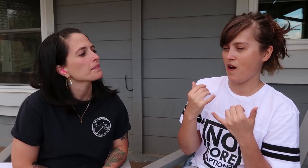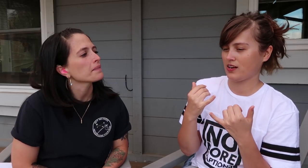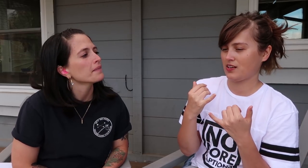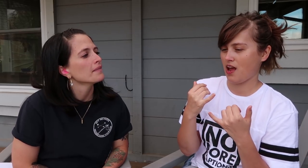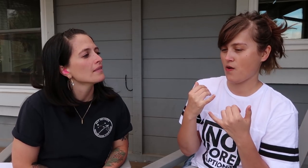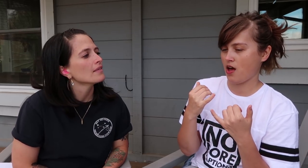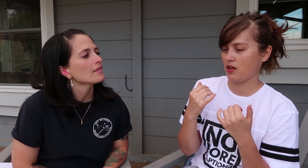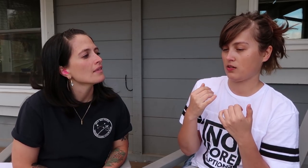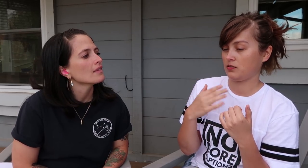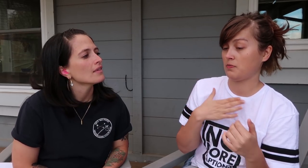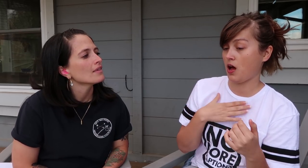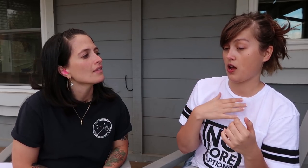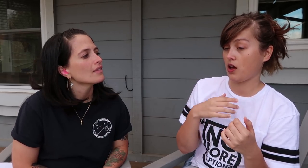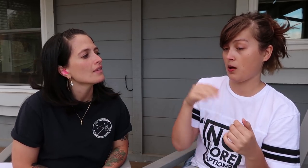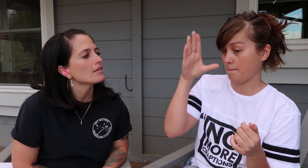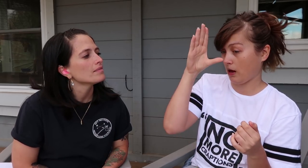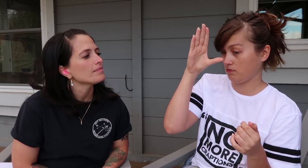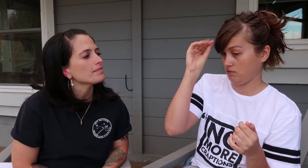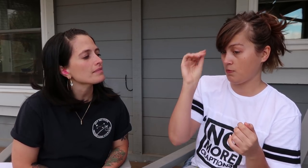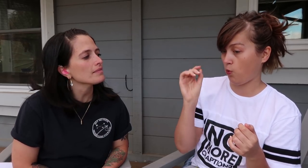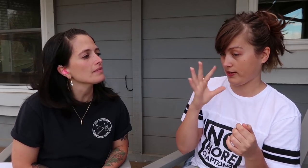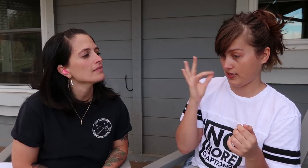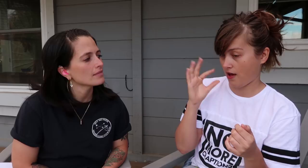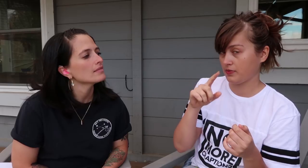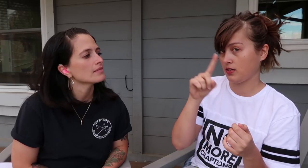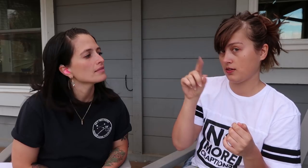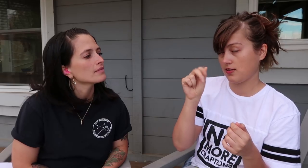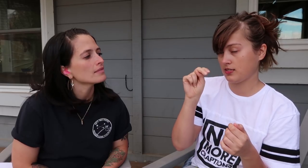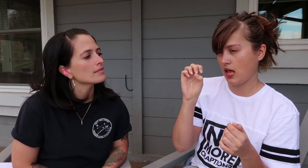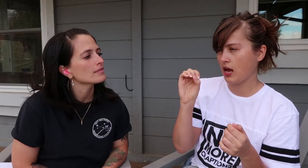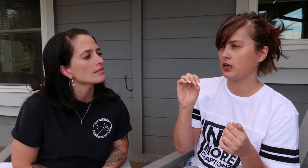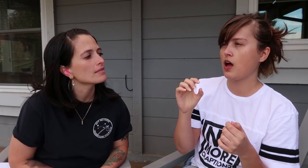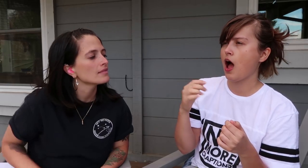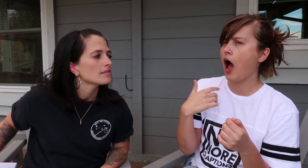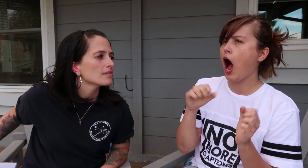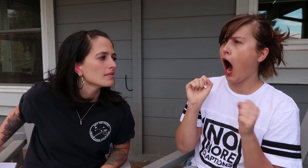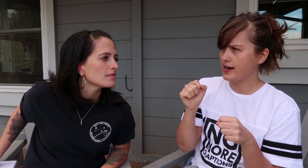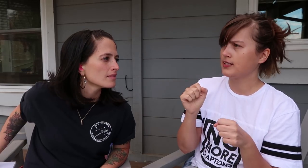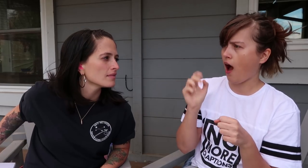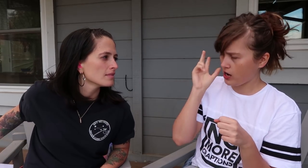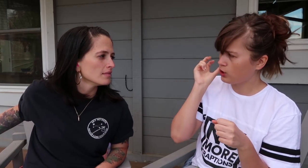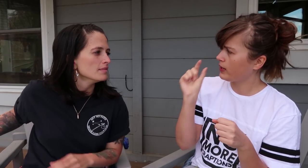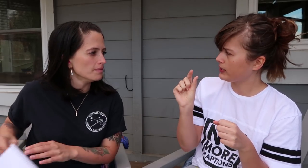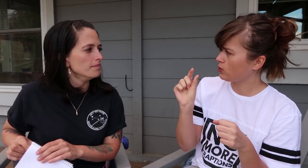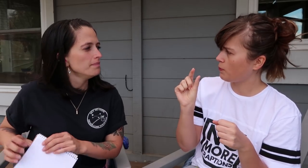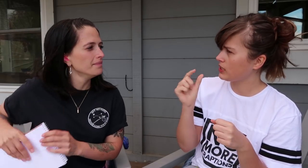Currently, I can hear my boy cat, Zane, a little bit.